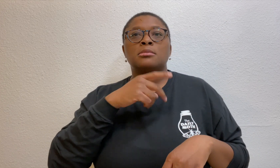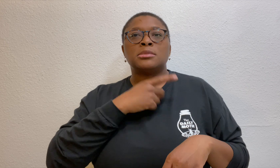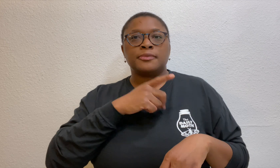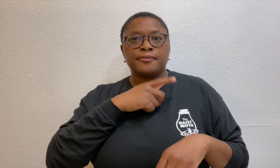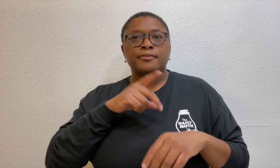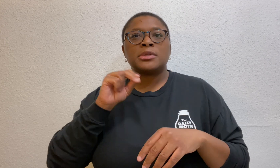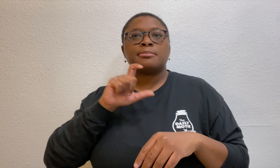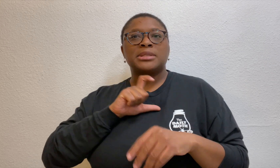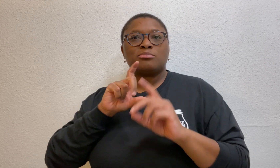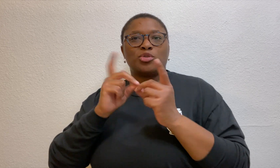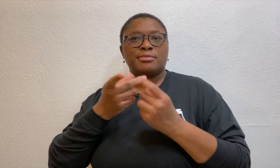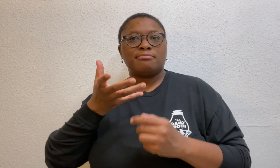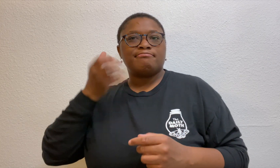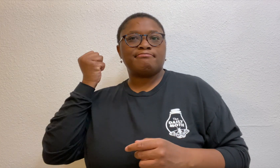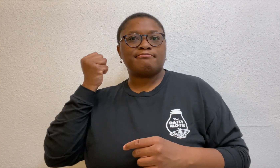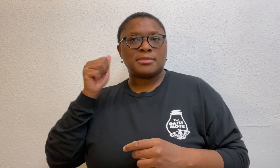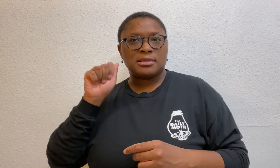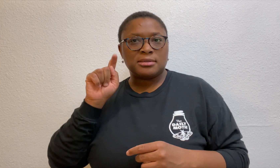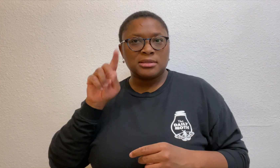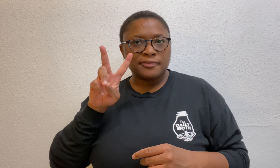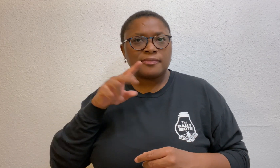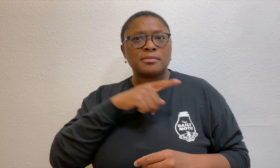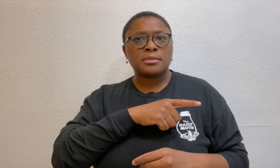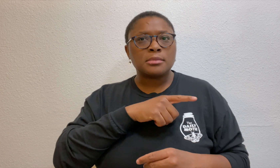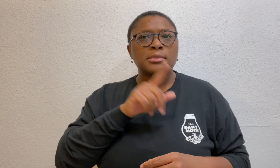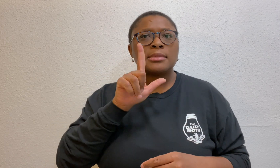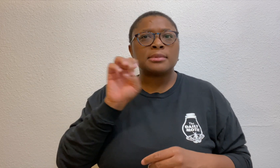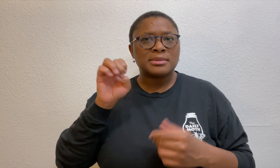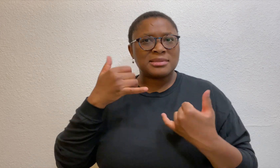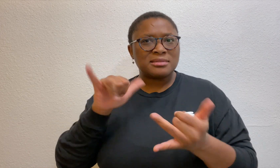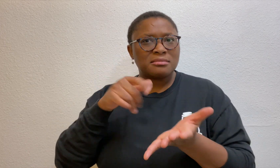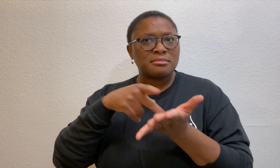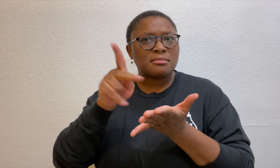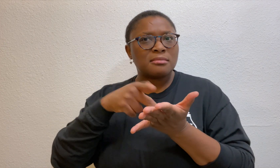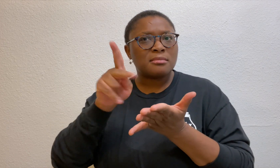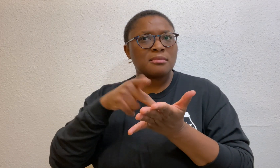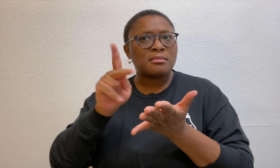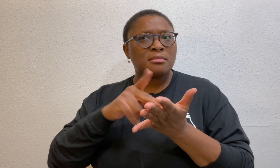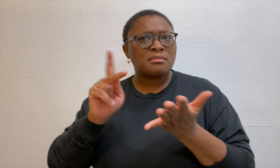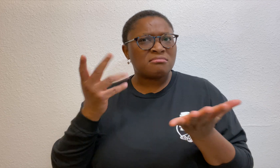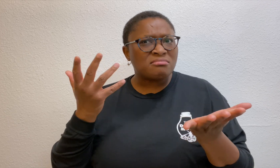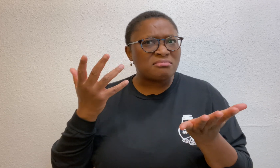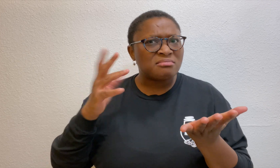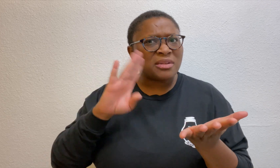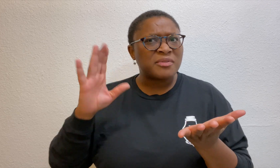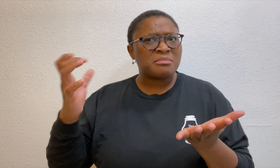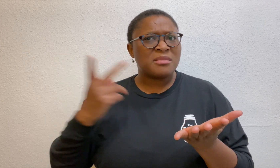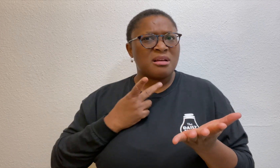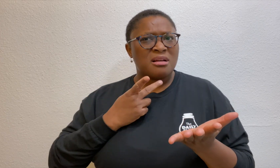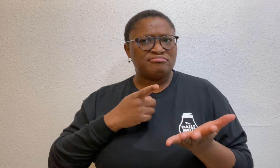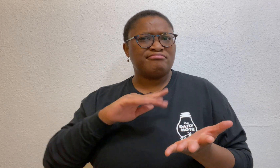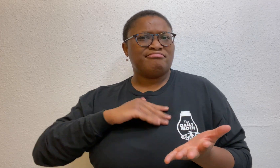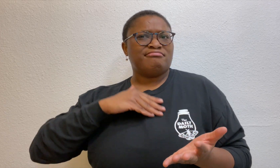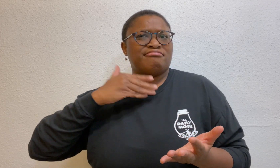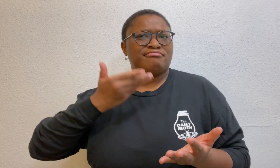Detectives and the police department held possession of the ATV and Lee said he was still making payments on it and have never gotten it back.